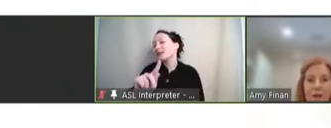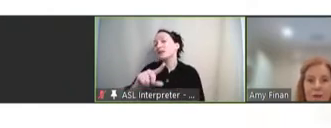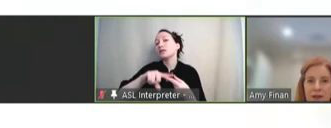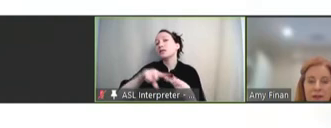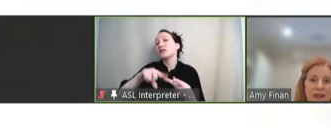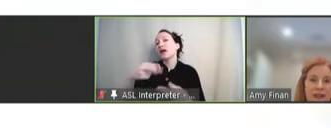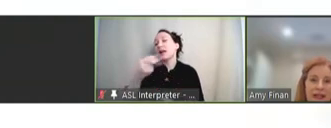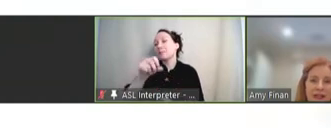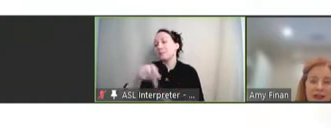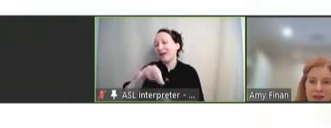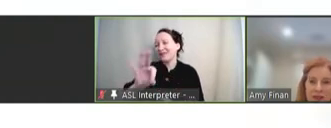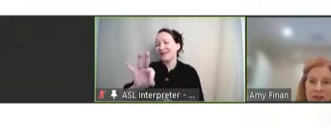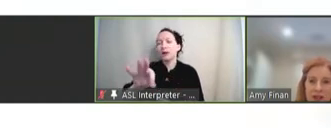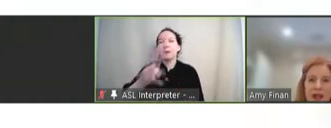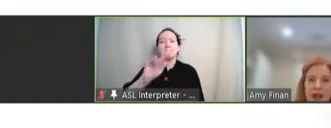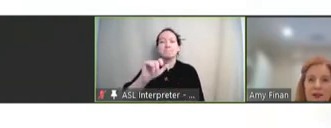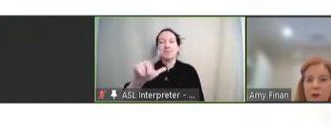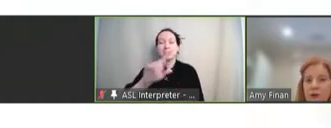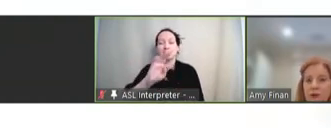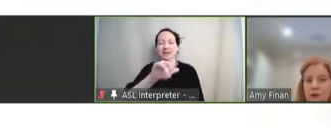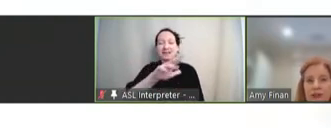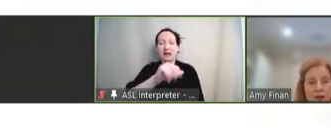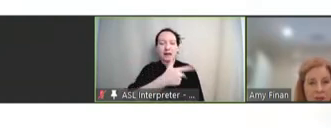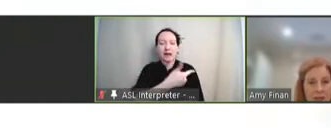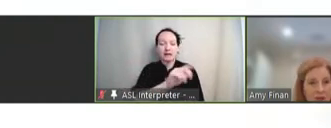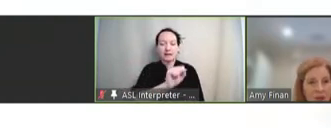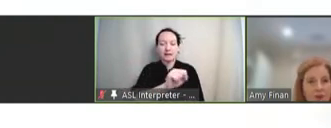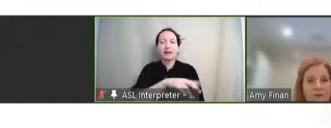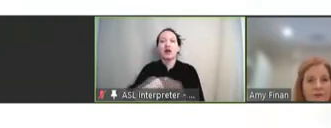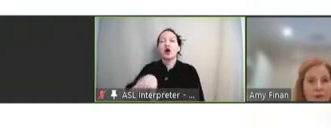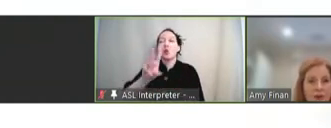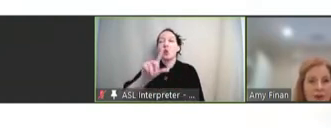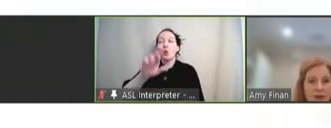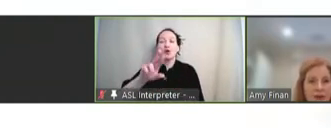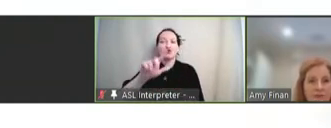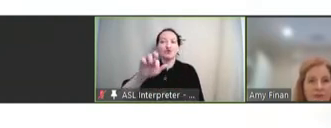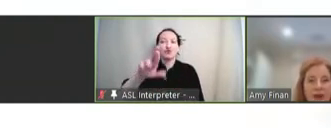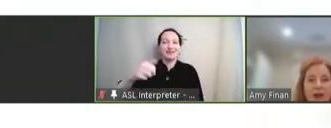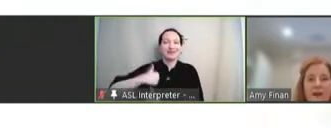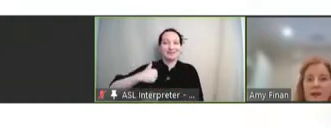the Bill & Melinda Gates Foundation, and the Walter Reed Army Institute for Research. This